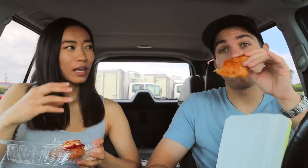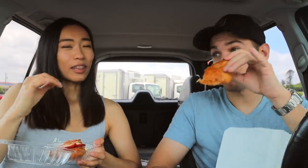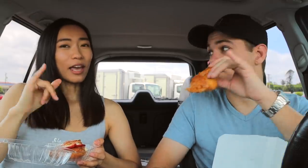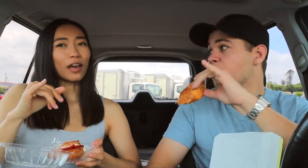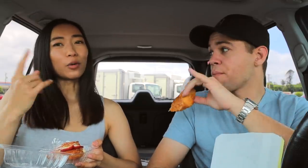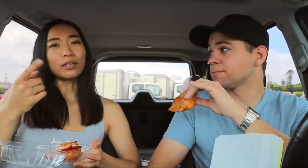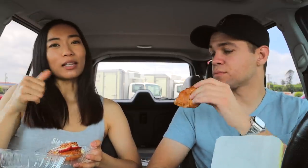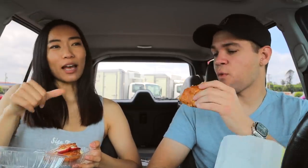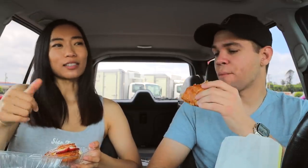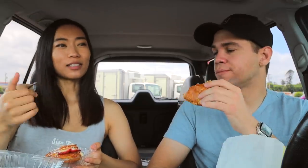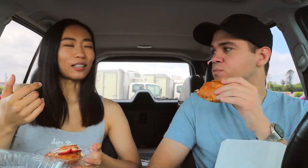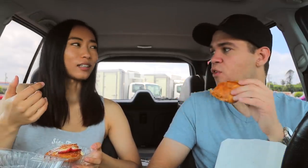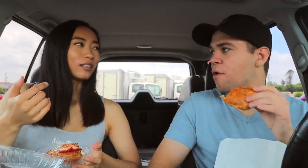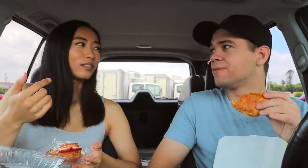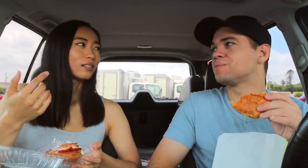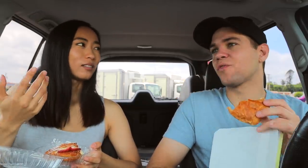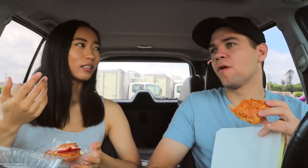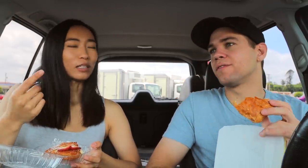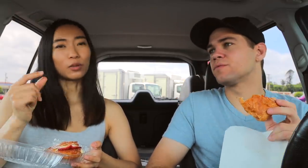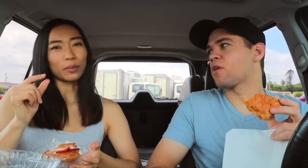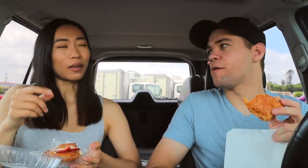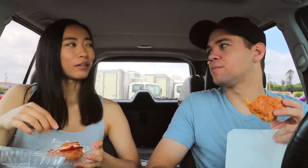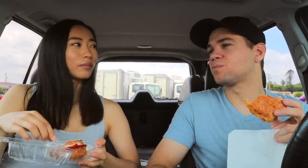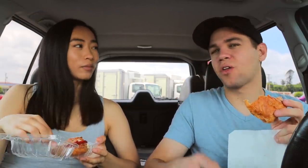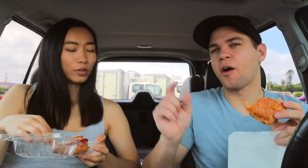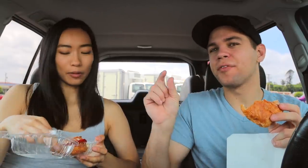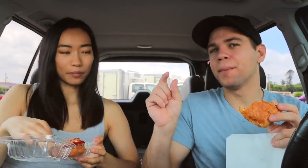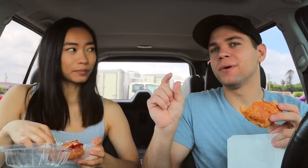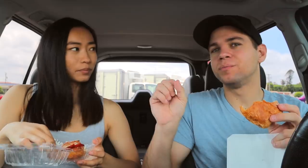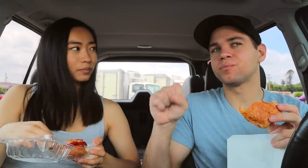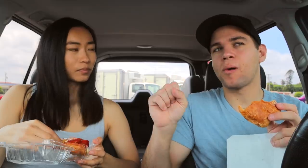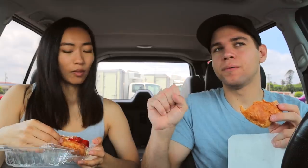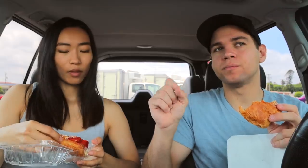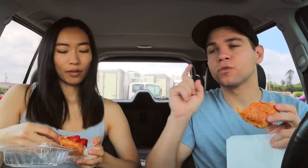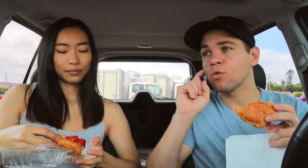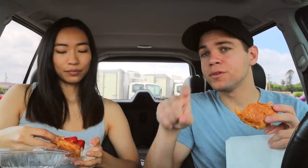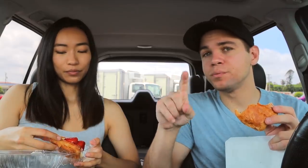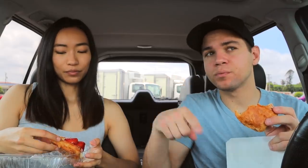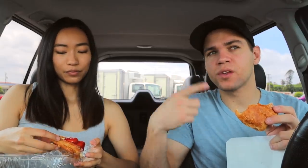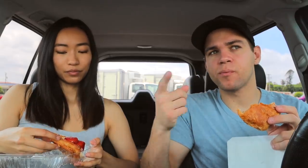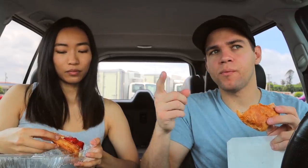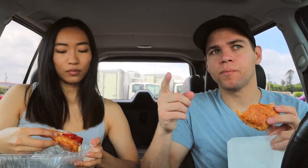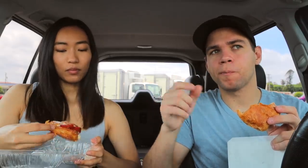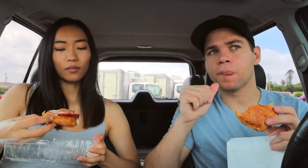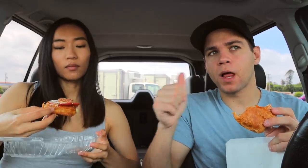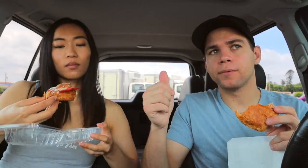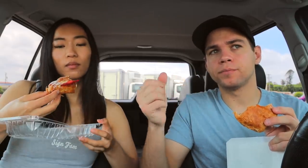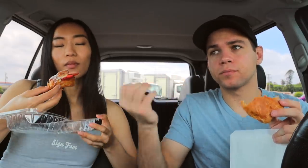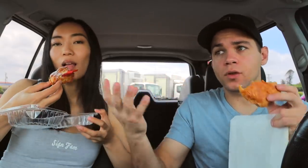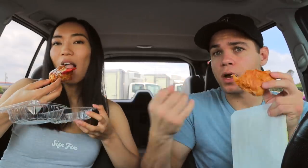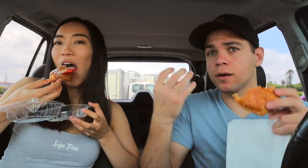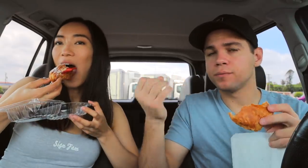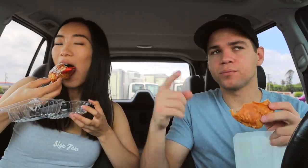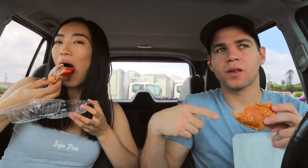and that only lasted a little bit right? A little bit. Yes. I noticed that we didn't sign